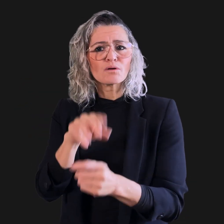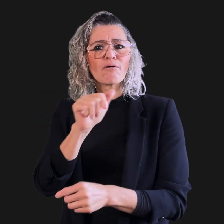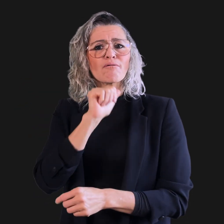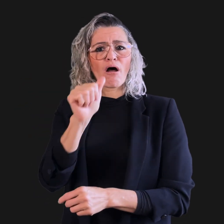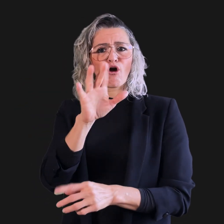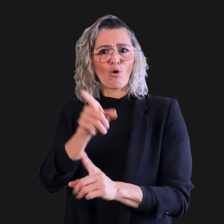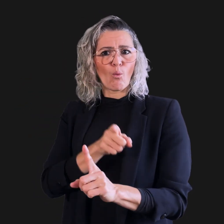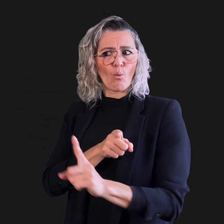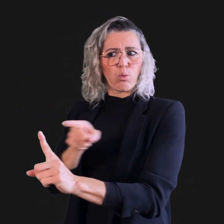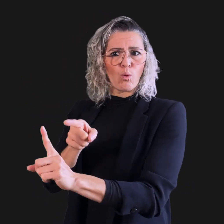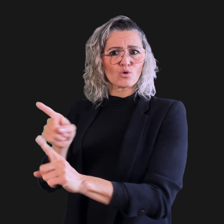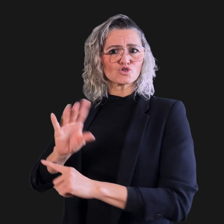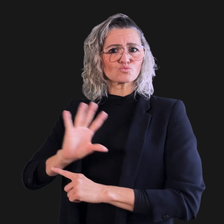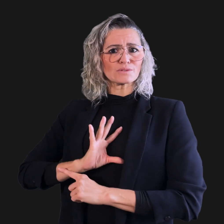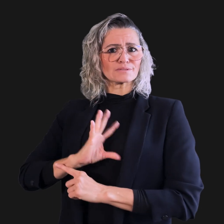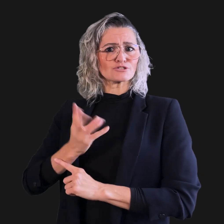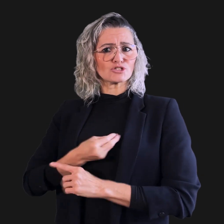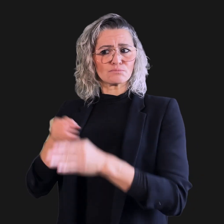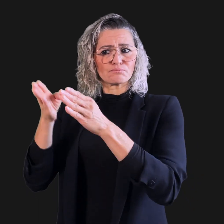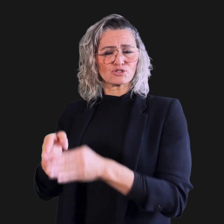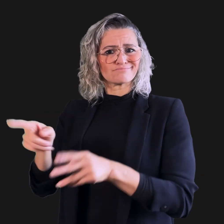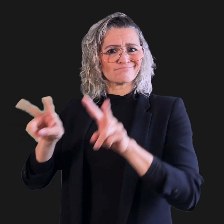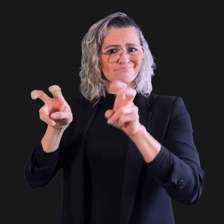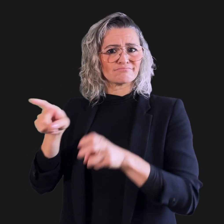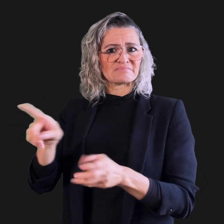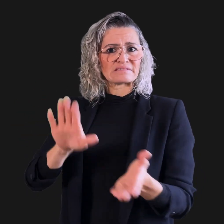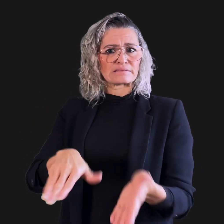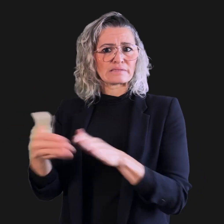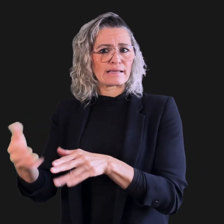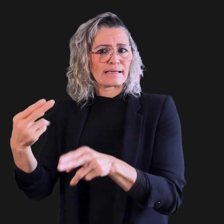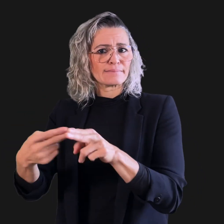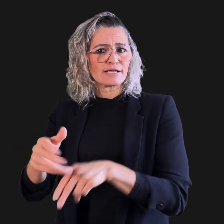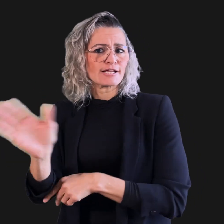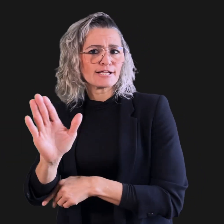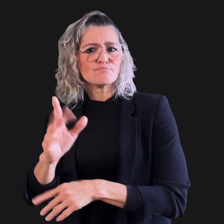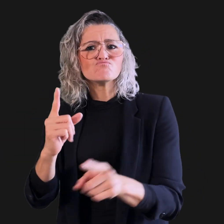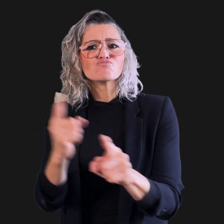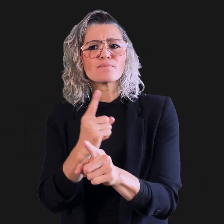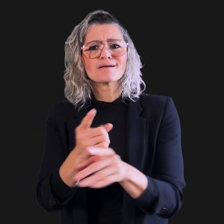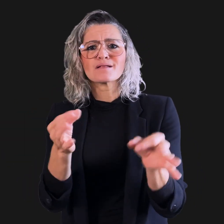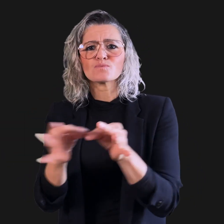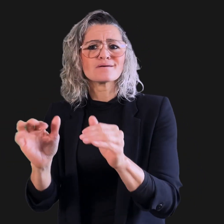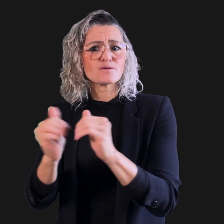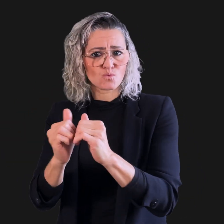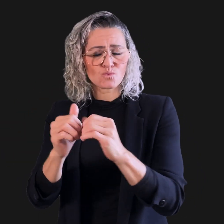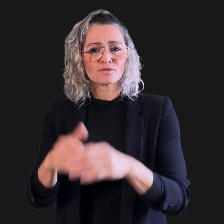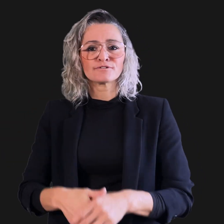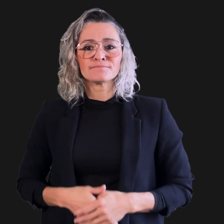and not referencing a transgender person’s “dead name.”